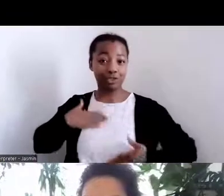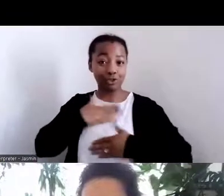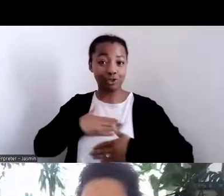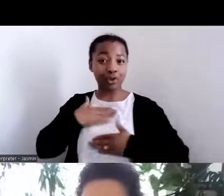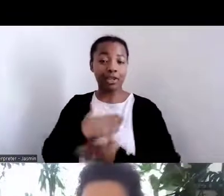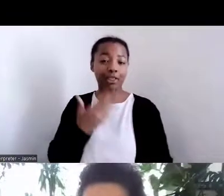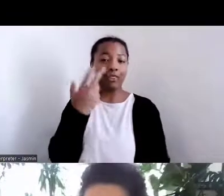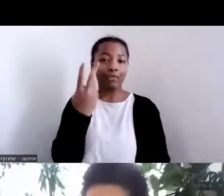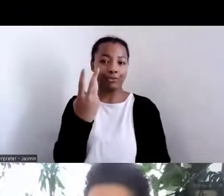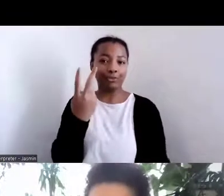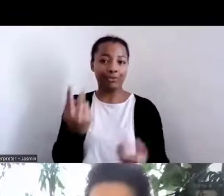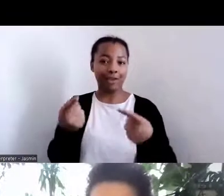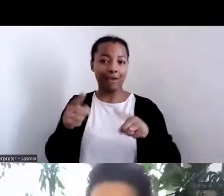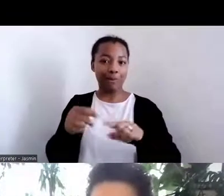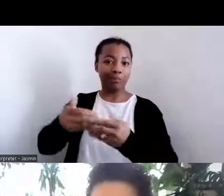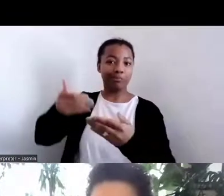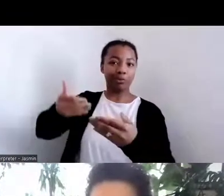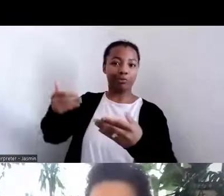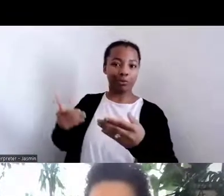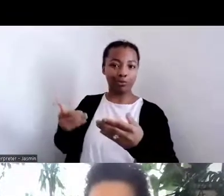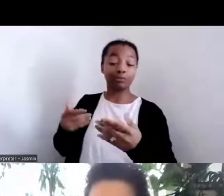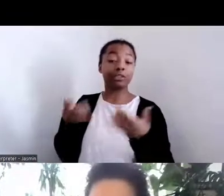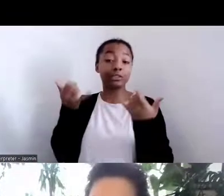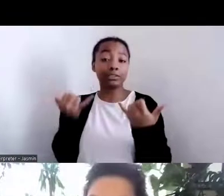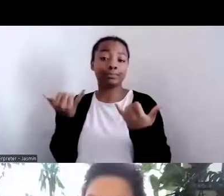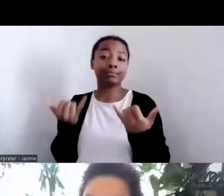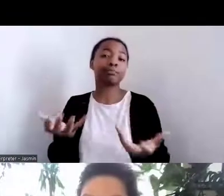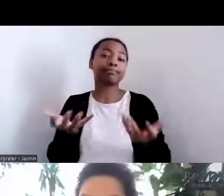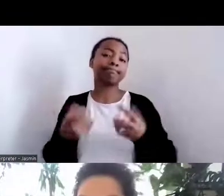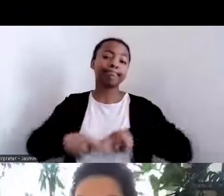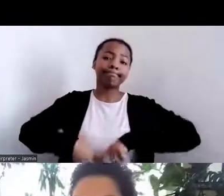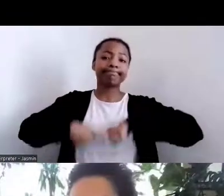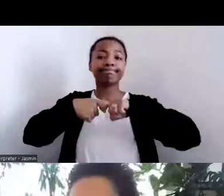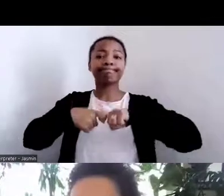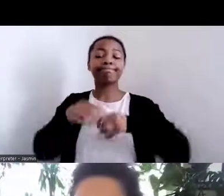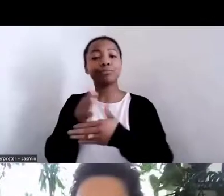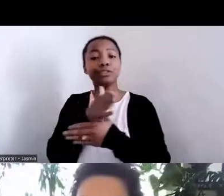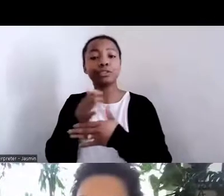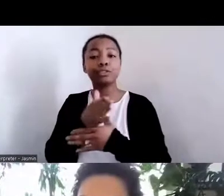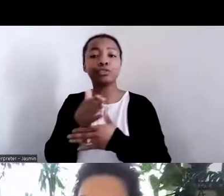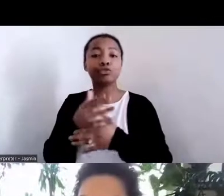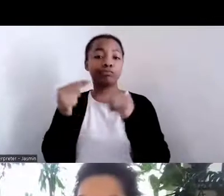And today just -- I'm going to take a moment to just share with you some slides, information.